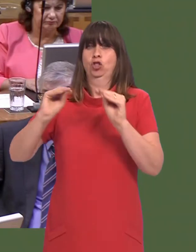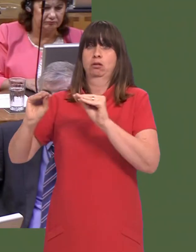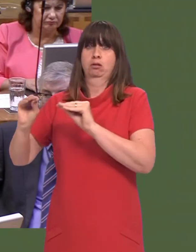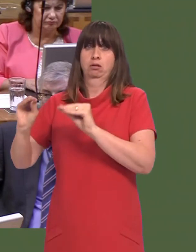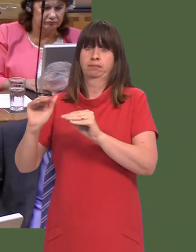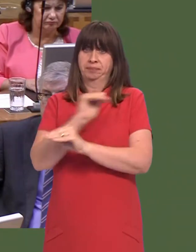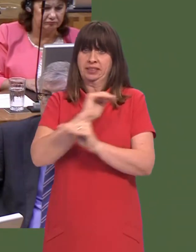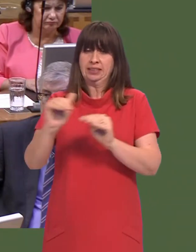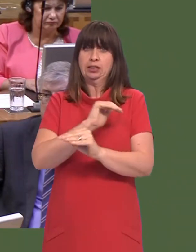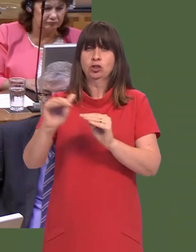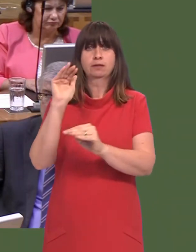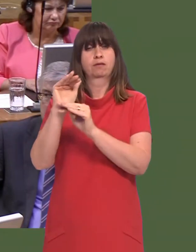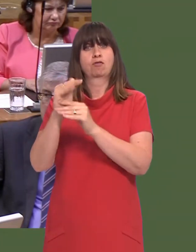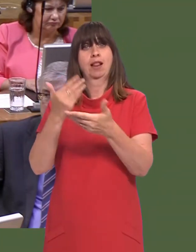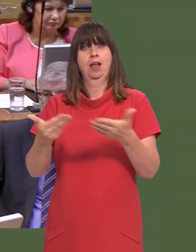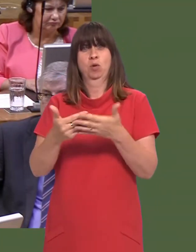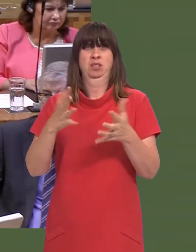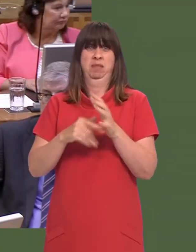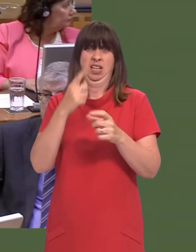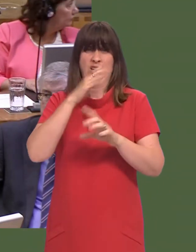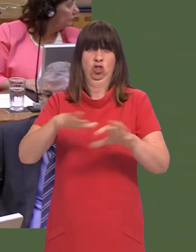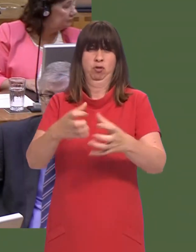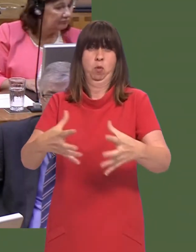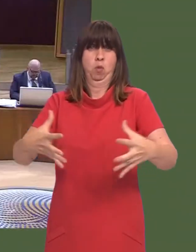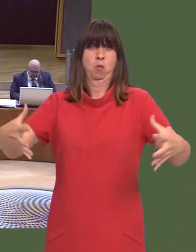available and also, ultimately, that more pupils study modern languages.